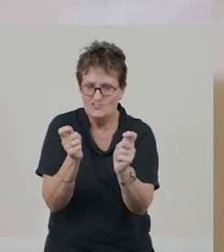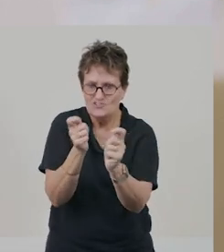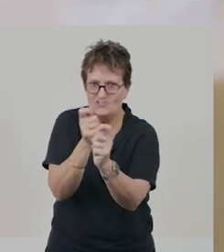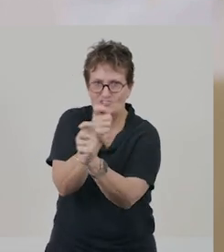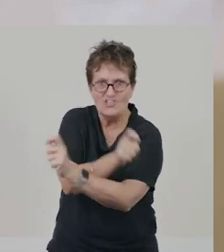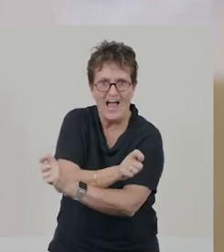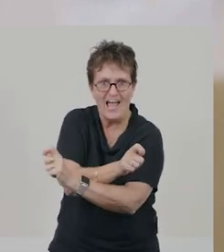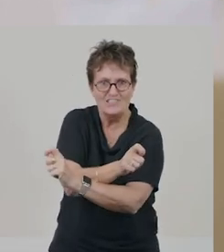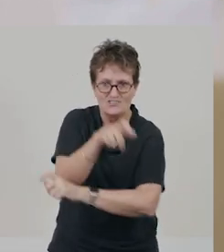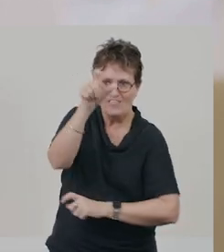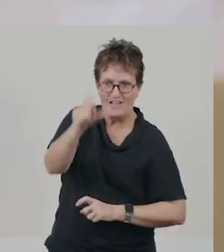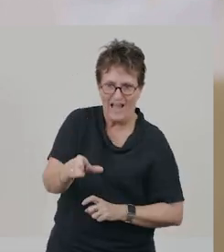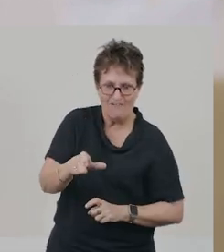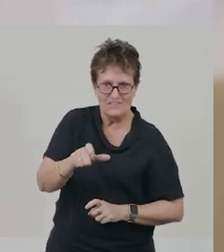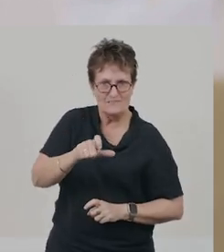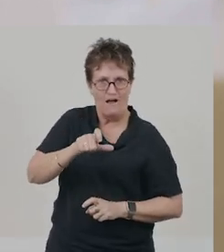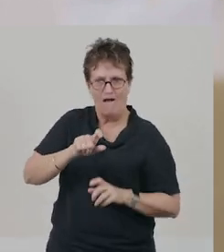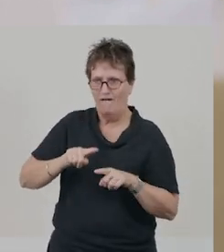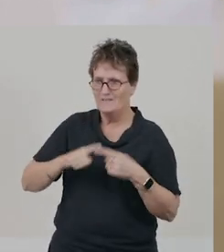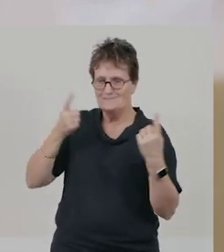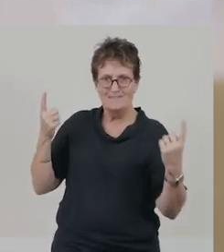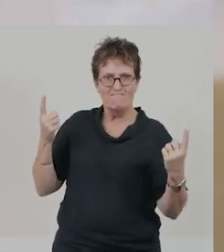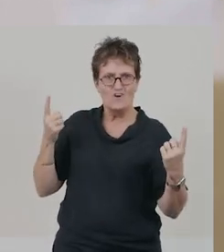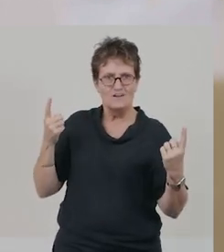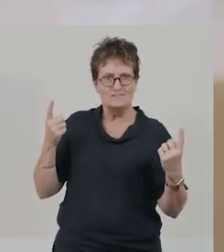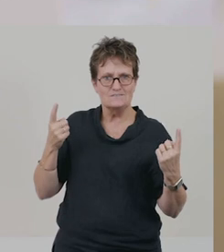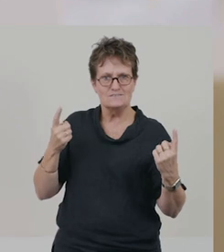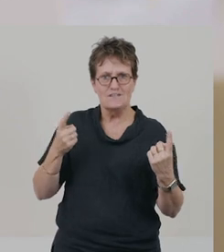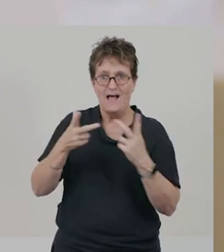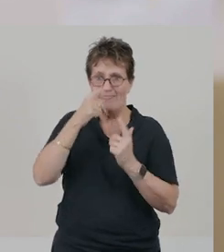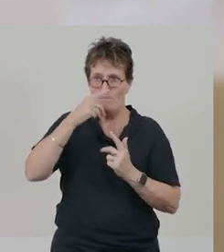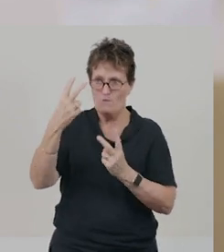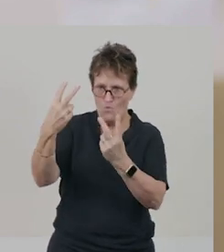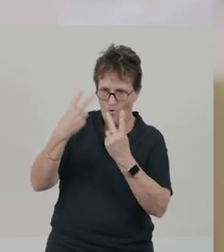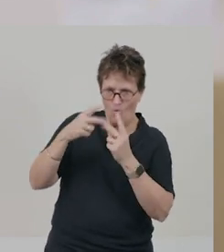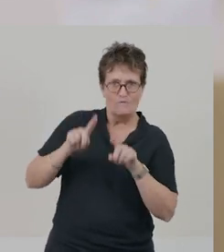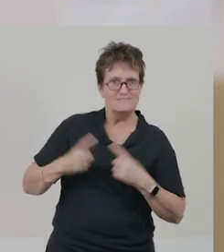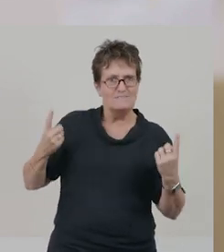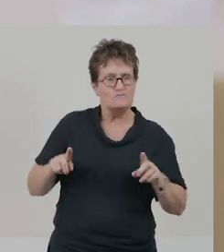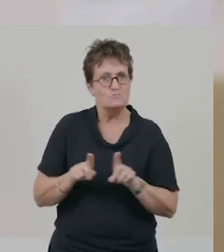and the main character is seen differently by others. They can also see themselves differently.